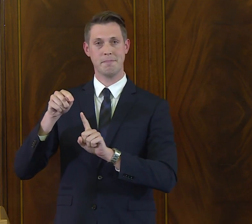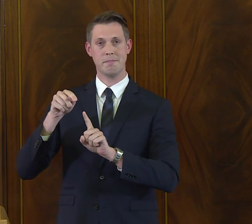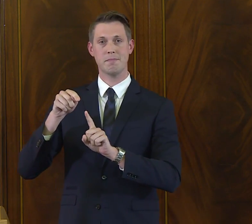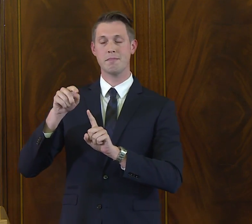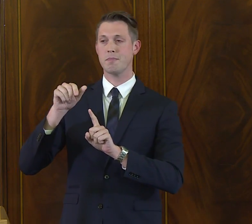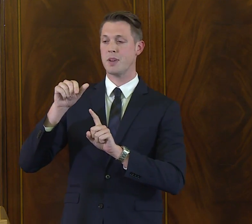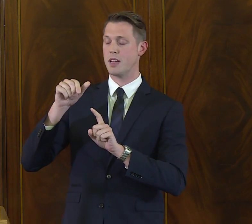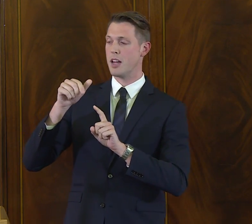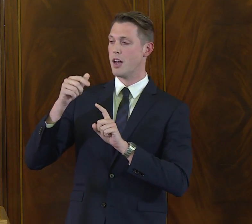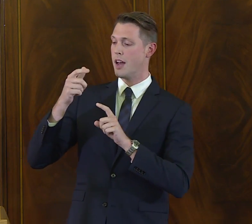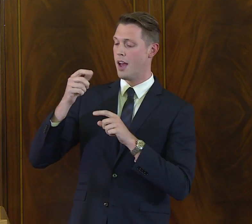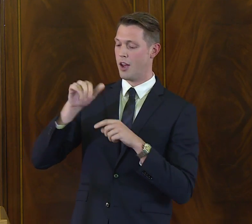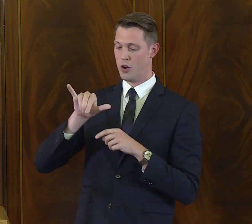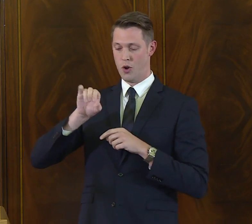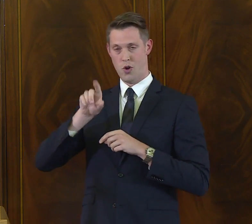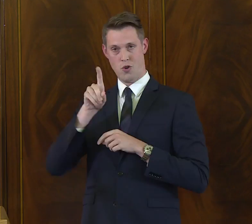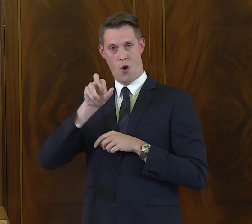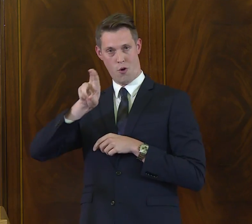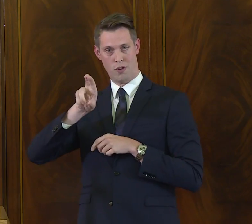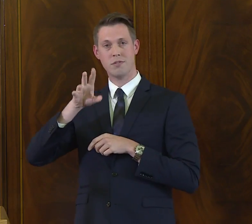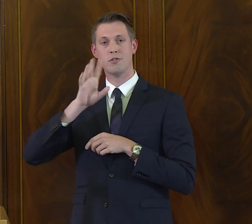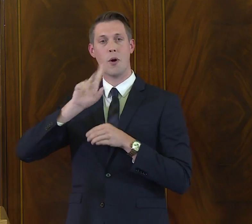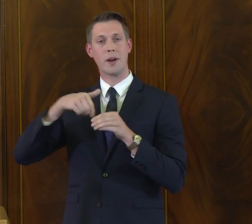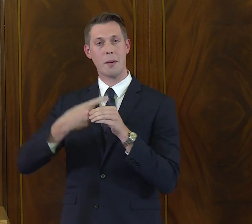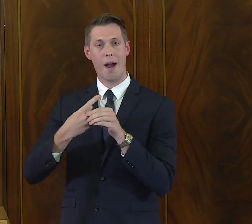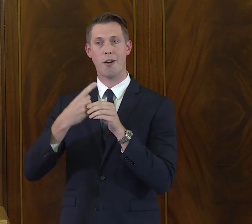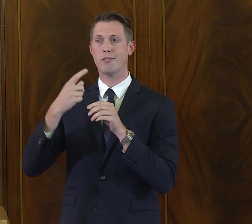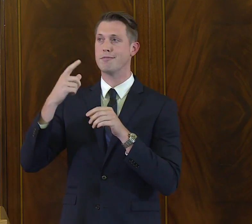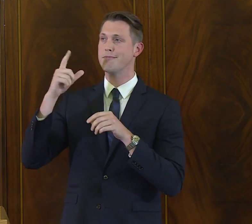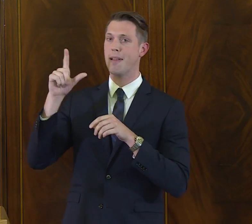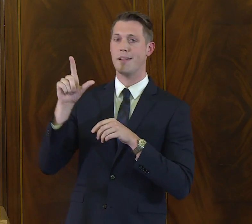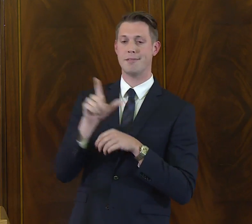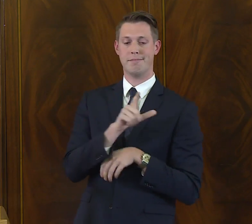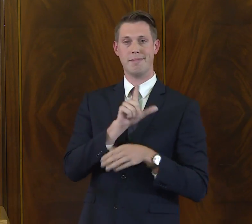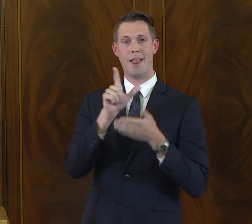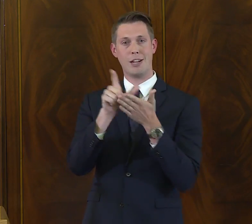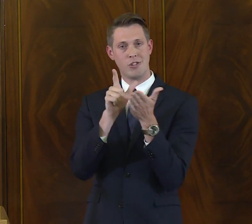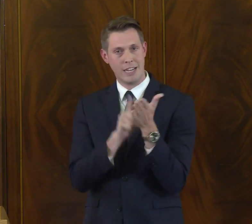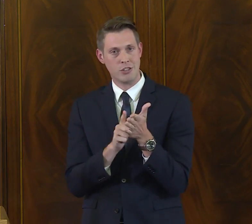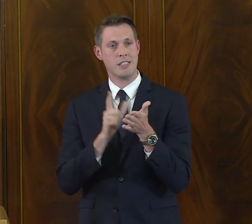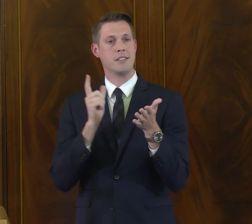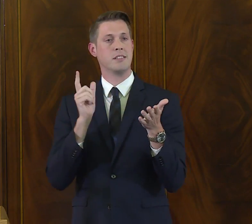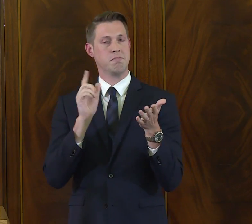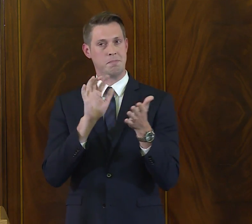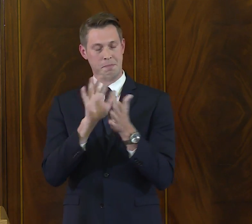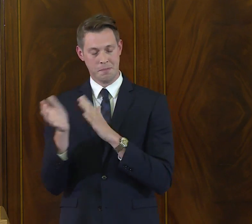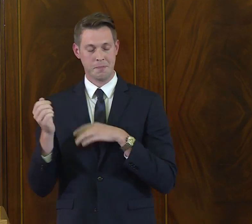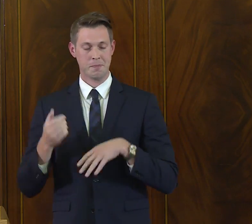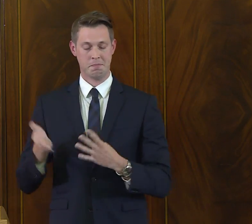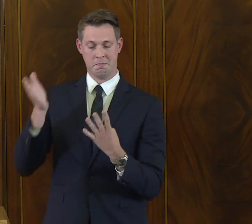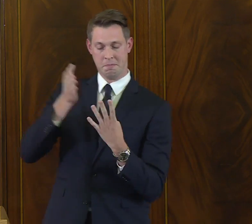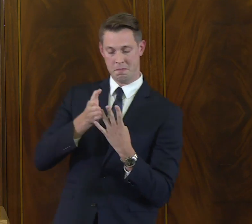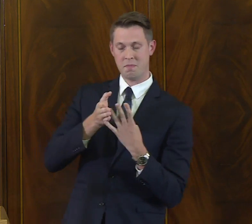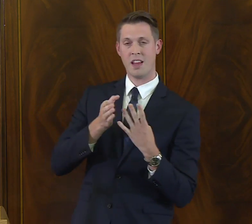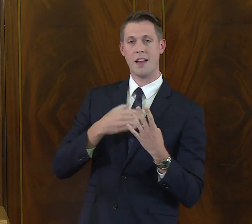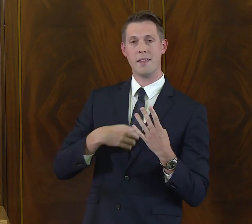with Congressman Yoder talking about legislation.